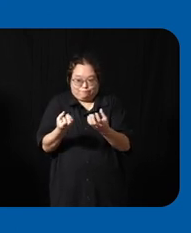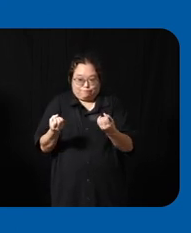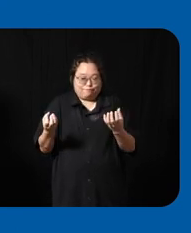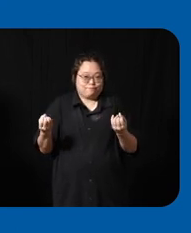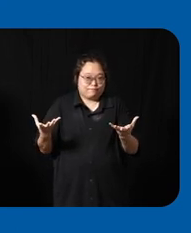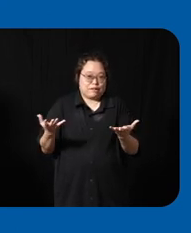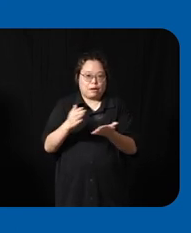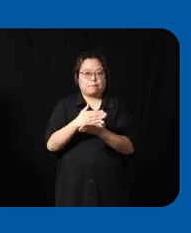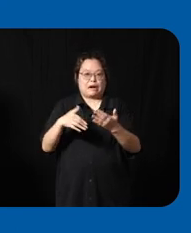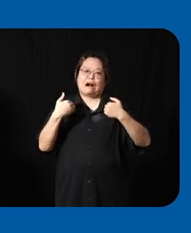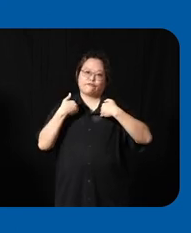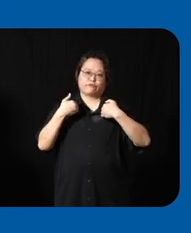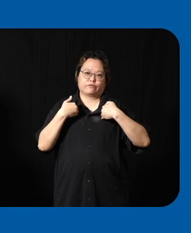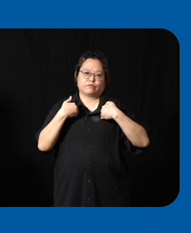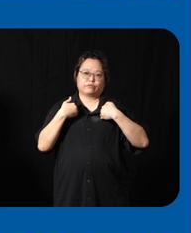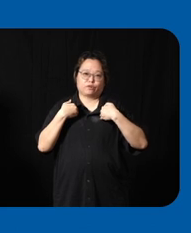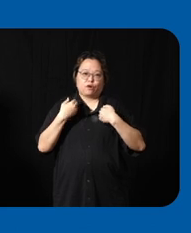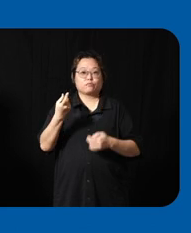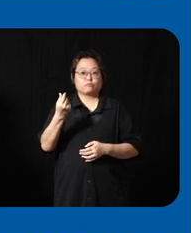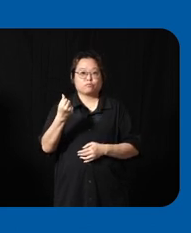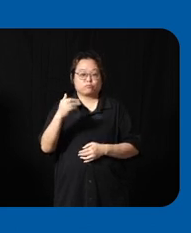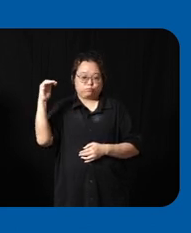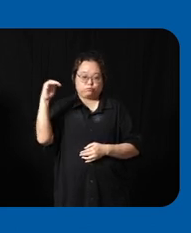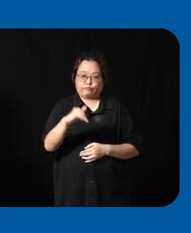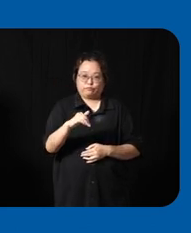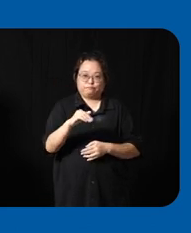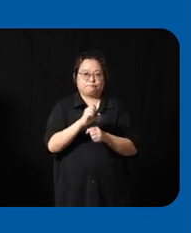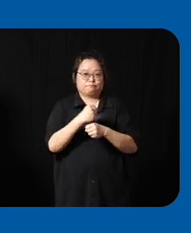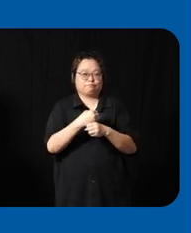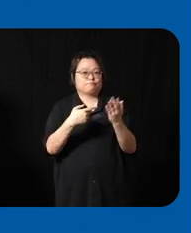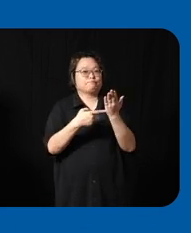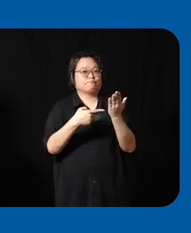once it's Mass Market the cost will come down as well and makes the technology much affordable to